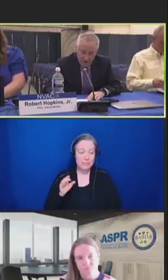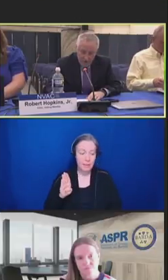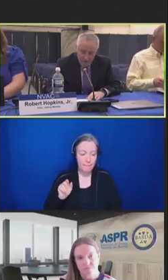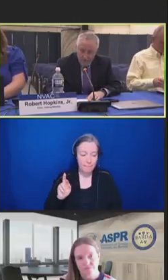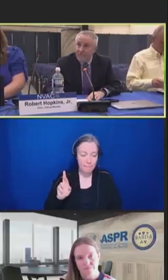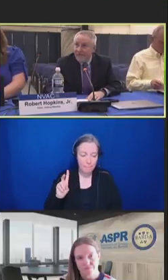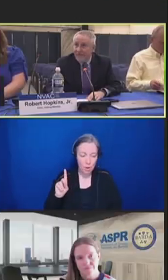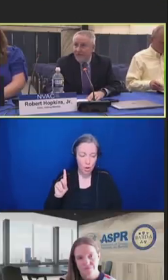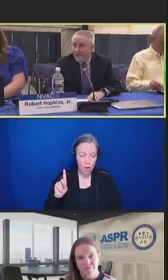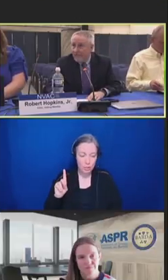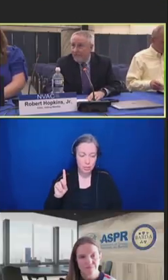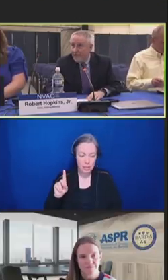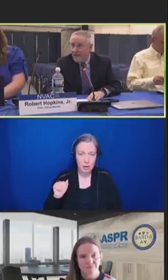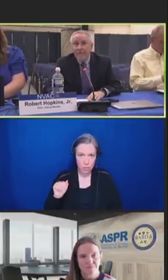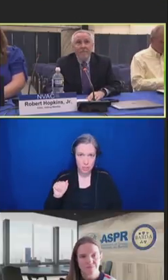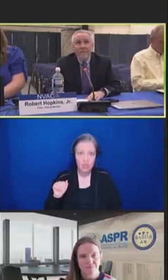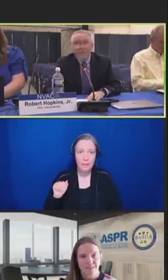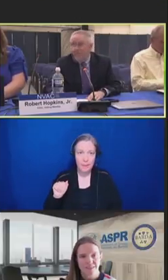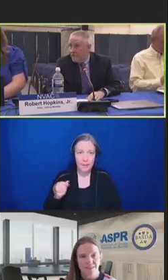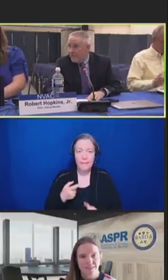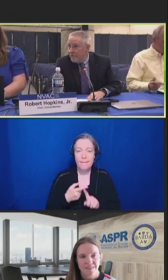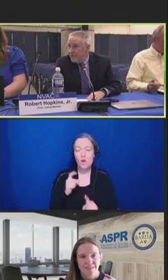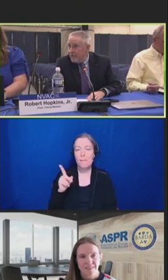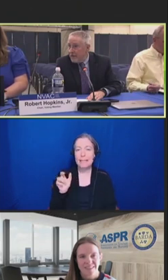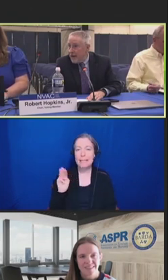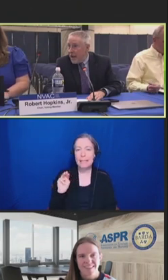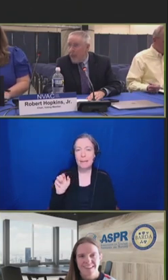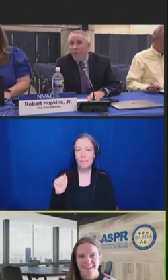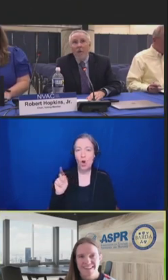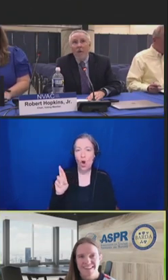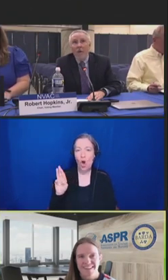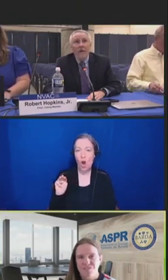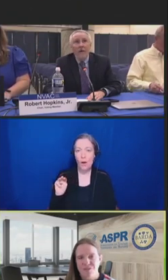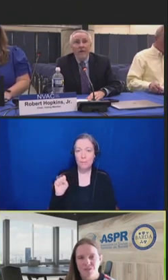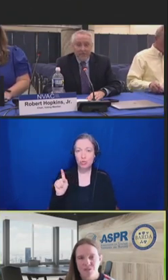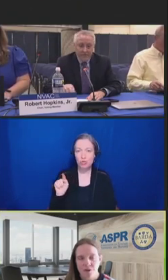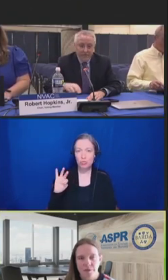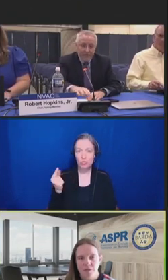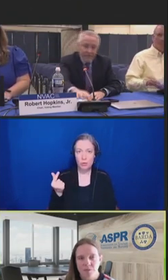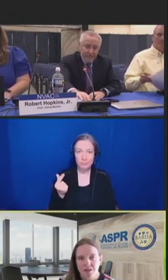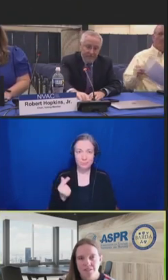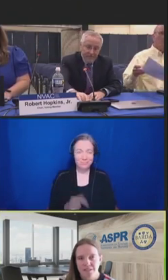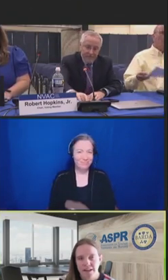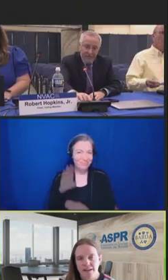Kimberly Armstrong: Hi, good afternoon. So happy to be here today.